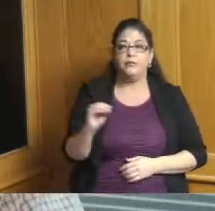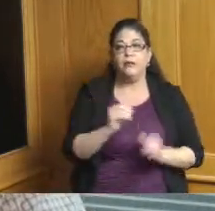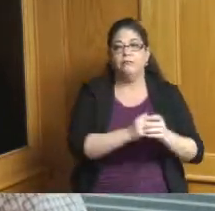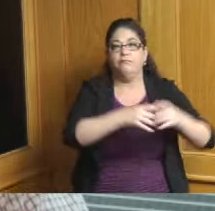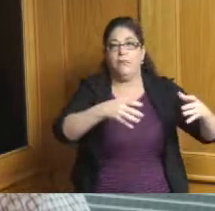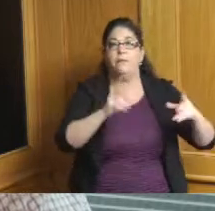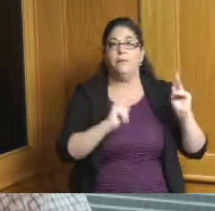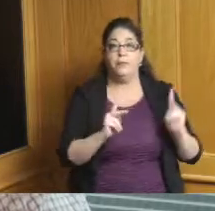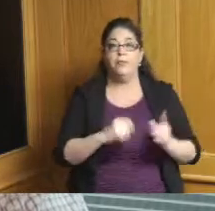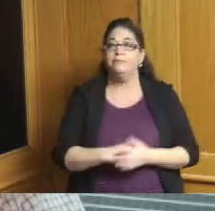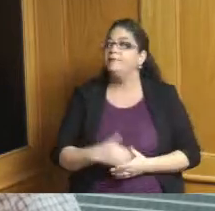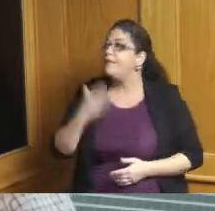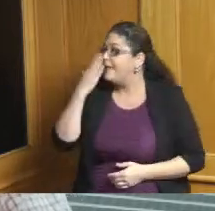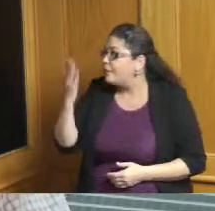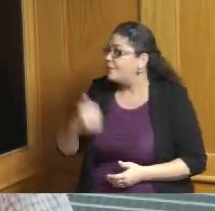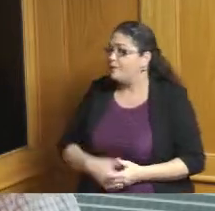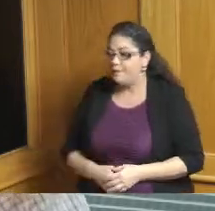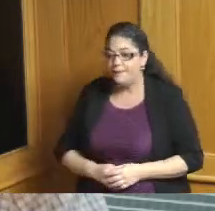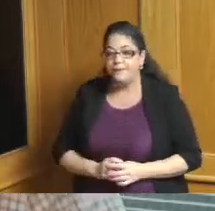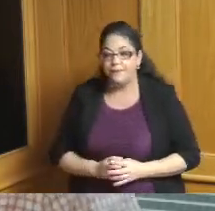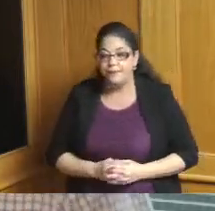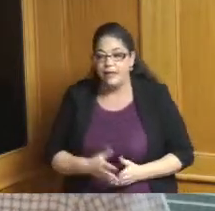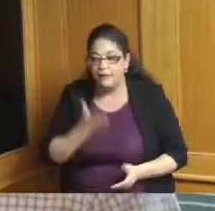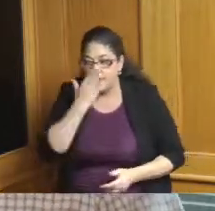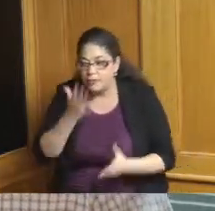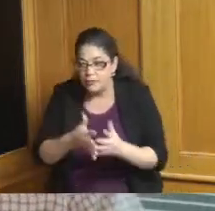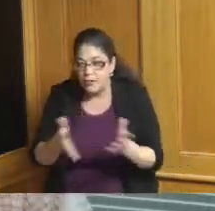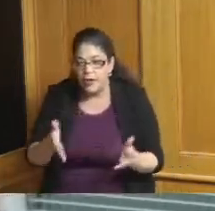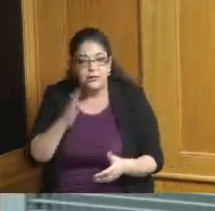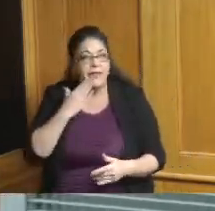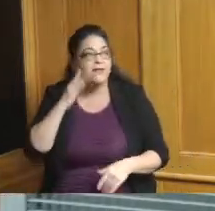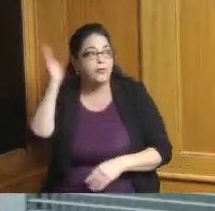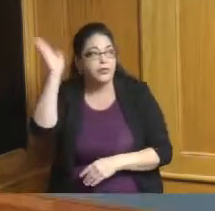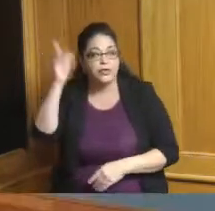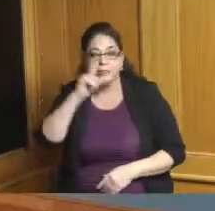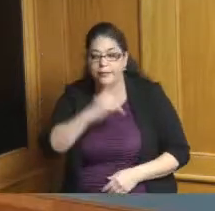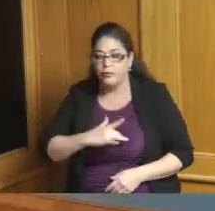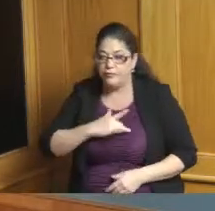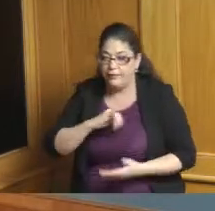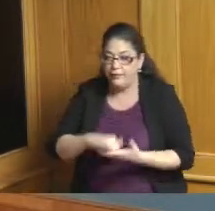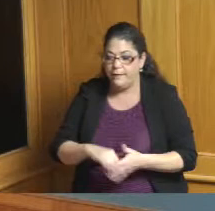yeah okay great thank you all right thank you and thank you for the presentation I again I'm a big